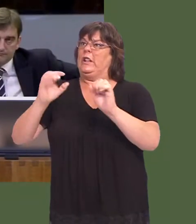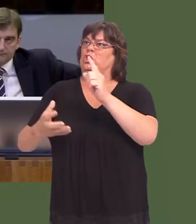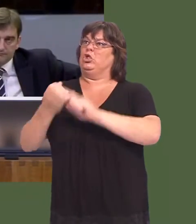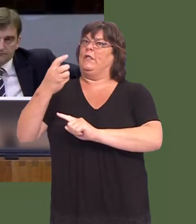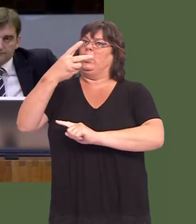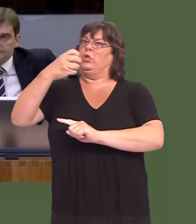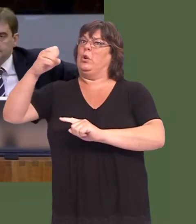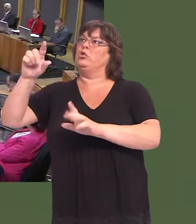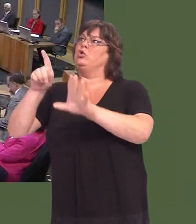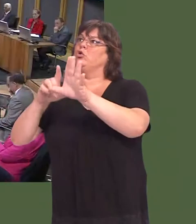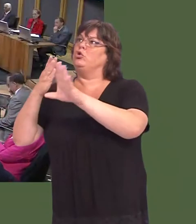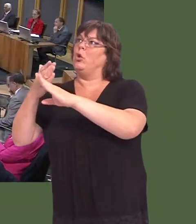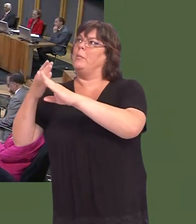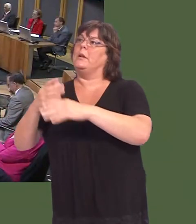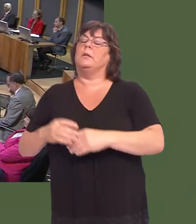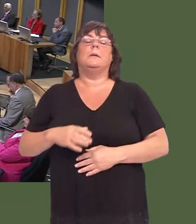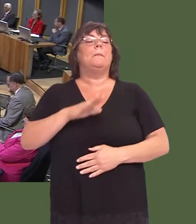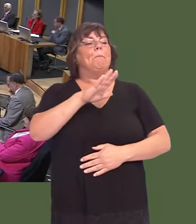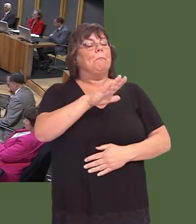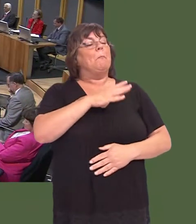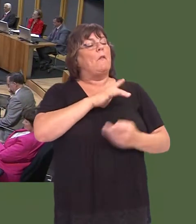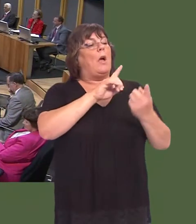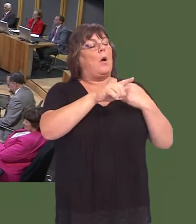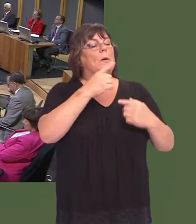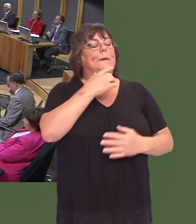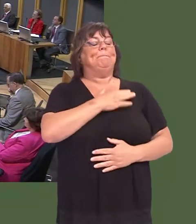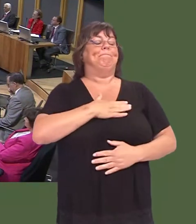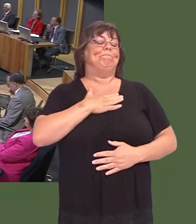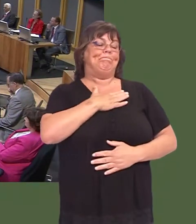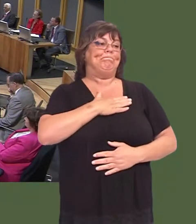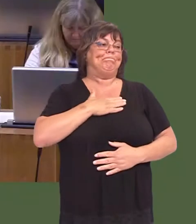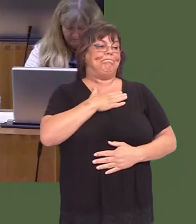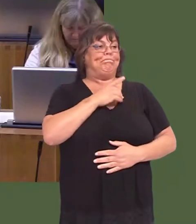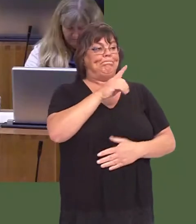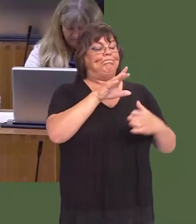Carwyn Jones: Can I, before I answer the question, offer my sympathies as well to the leader